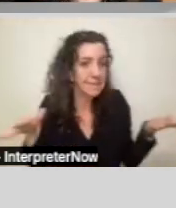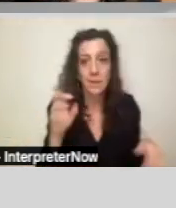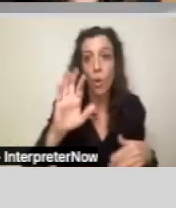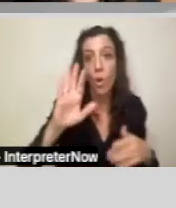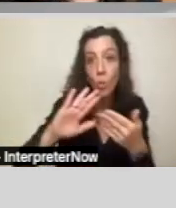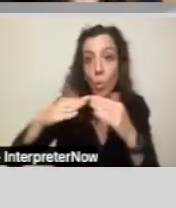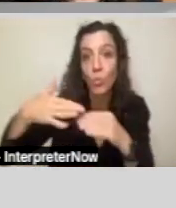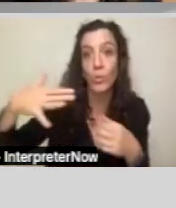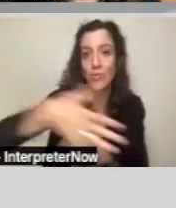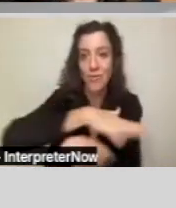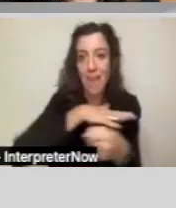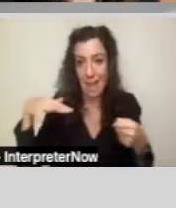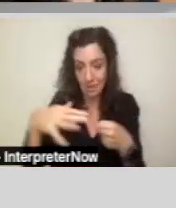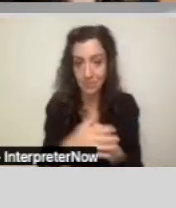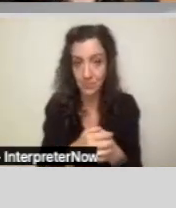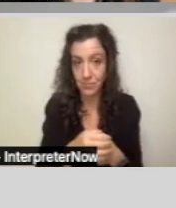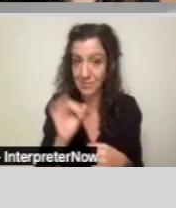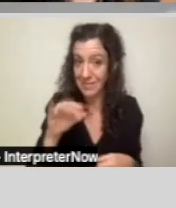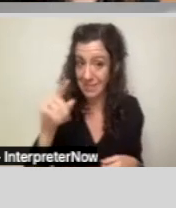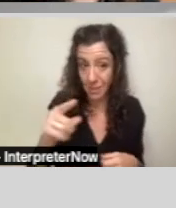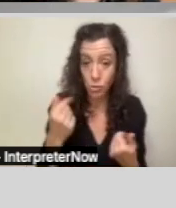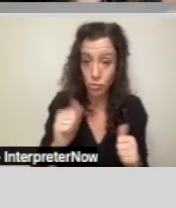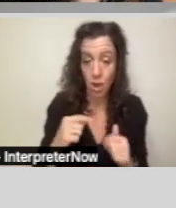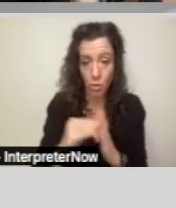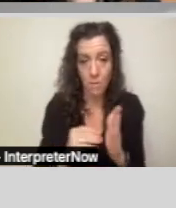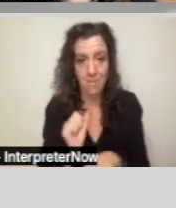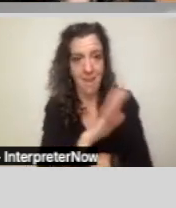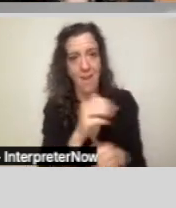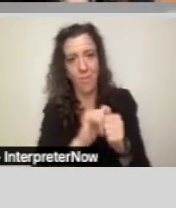So if you're applying under the fifth category, it's really, really important that you bring